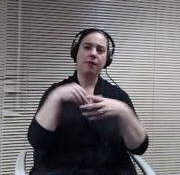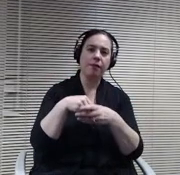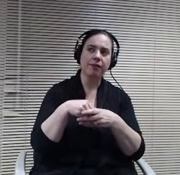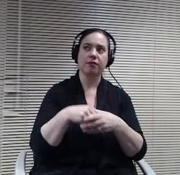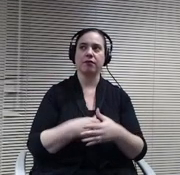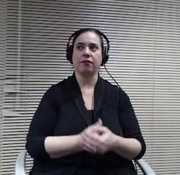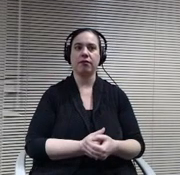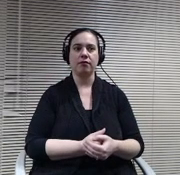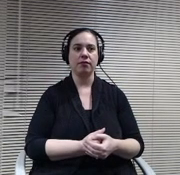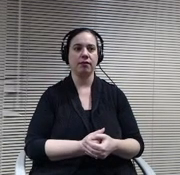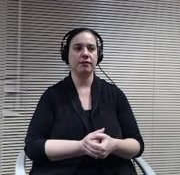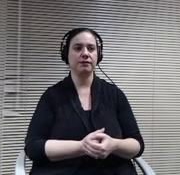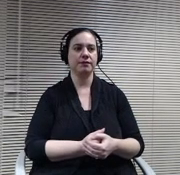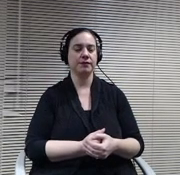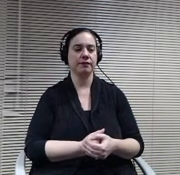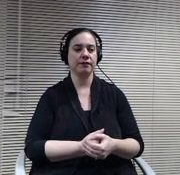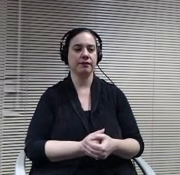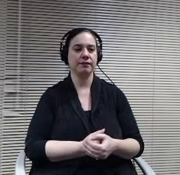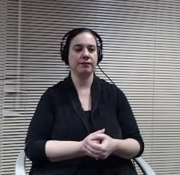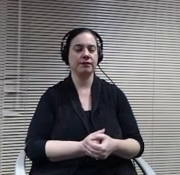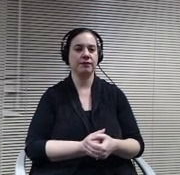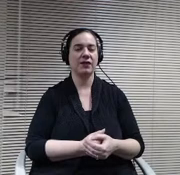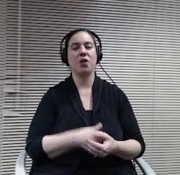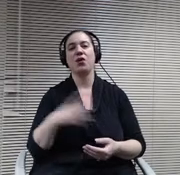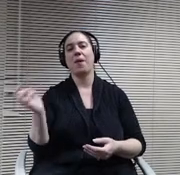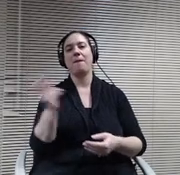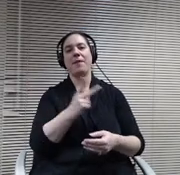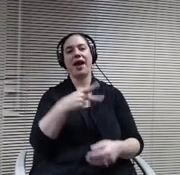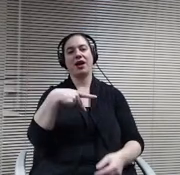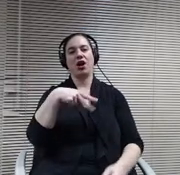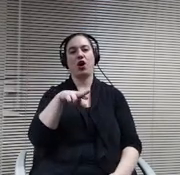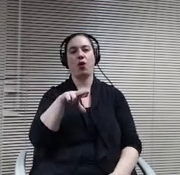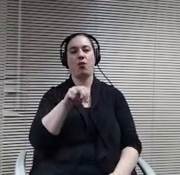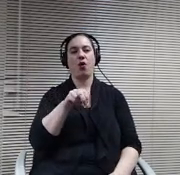Always come back to our profile of a graduate and we look here